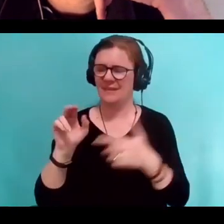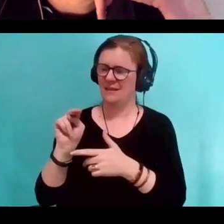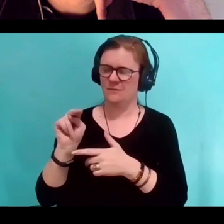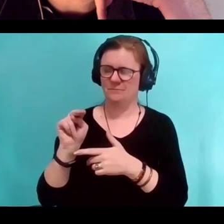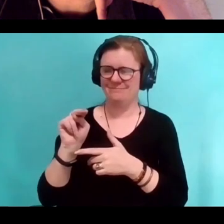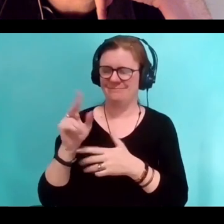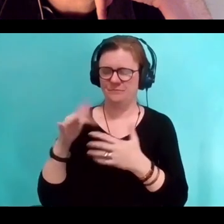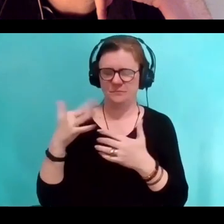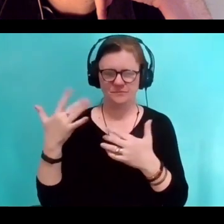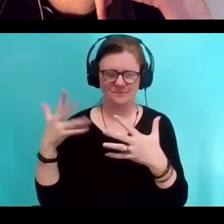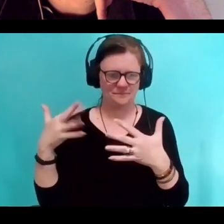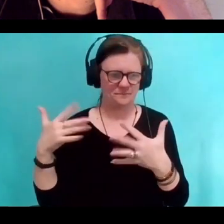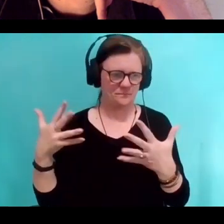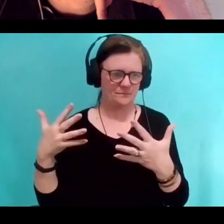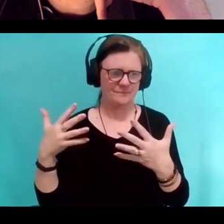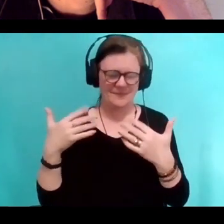that I can't think of the word.